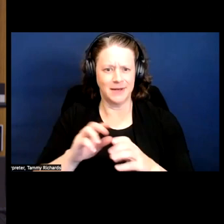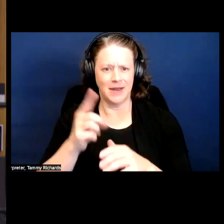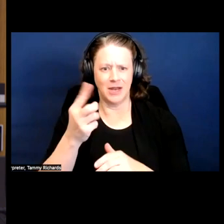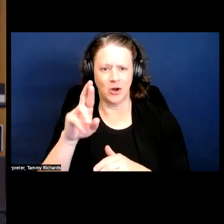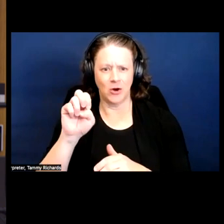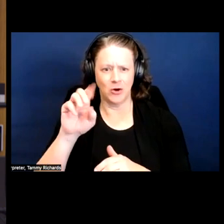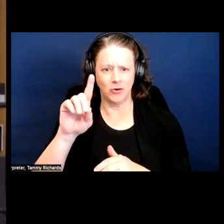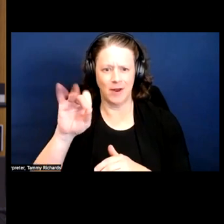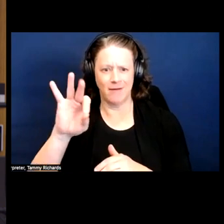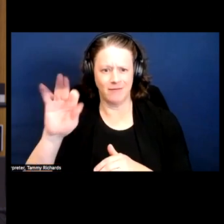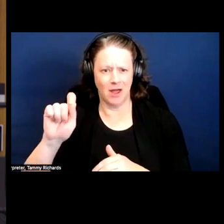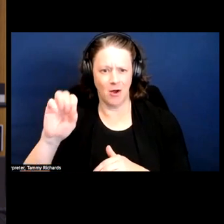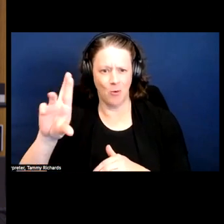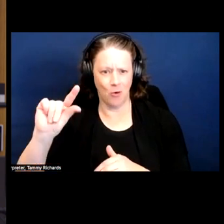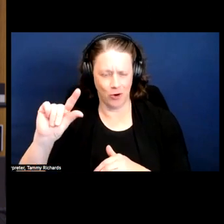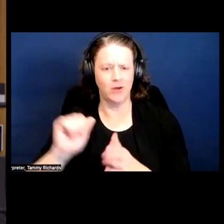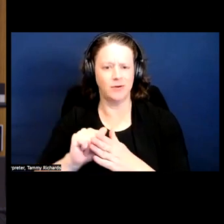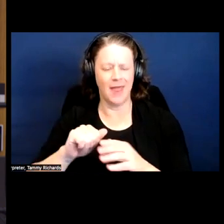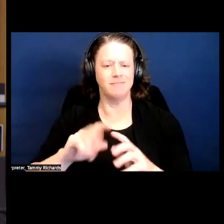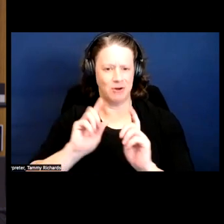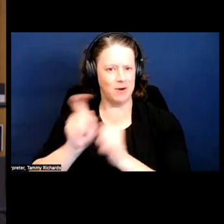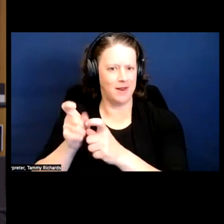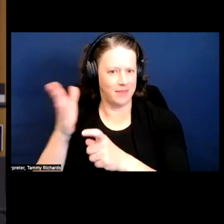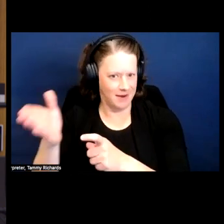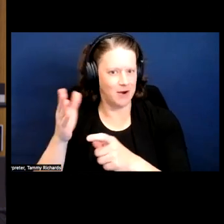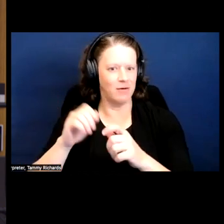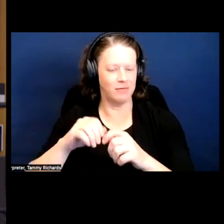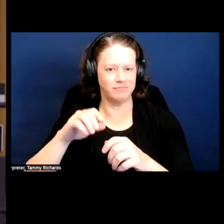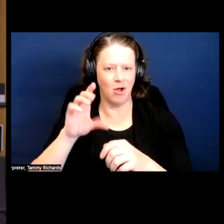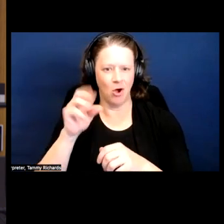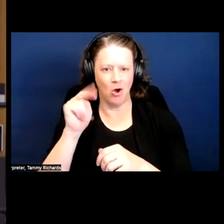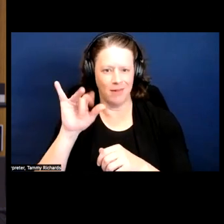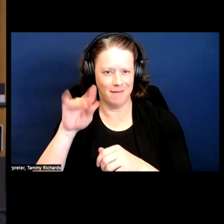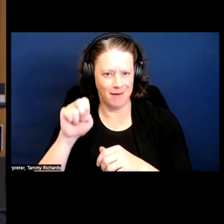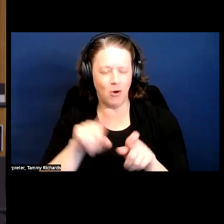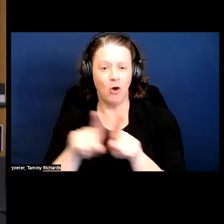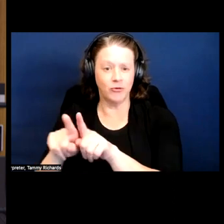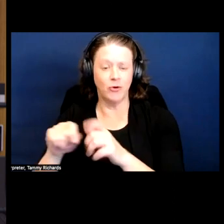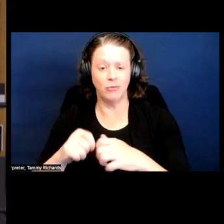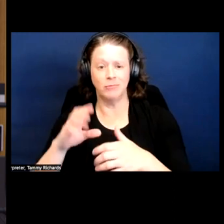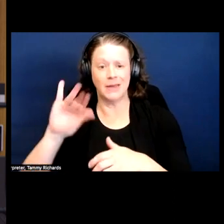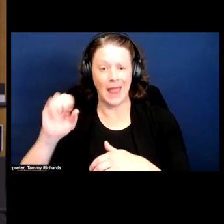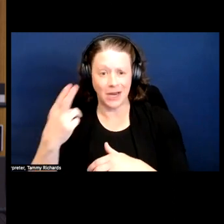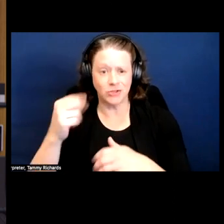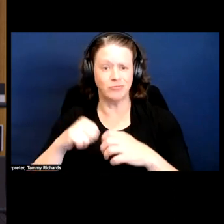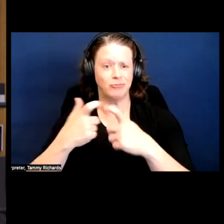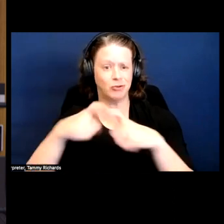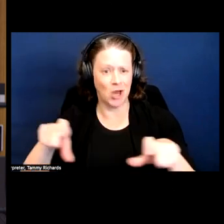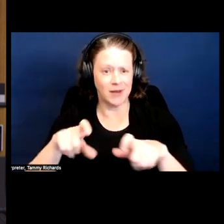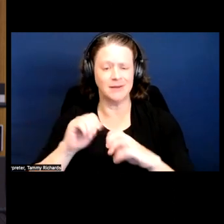or if you are here in person, you can place cash or a check in our donation box, which is located on the table to my left.